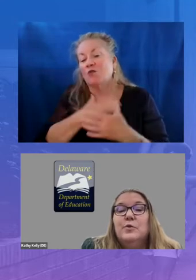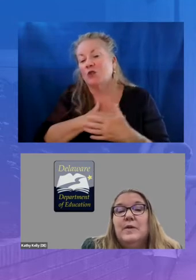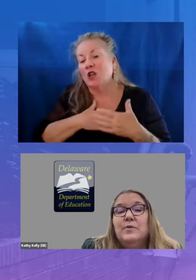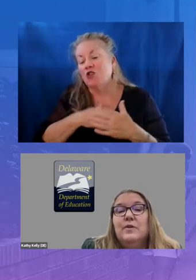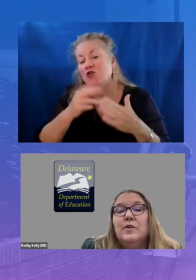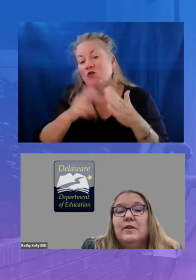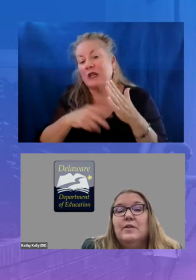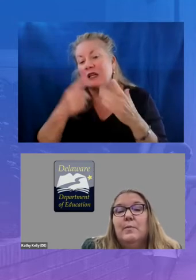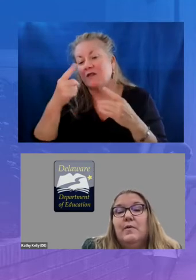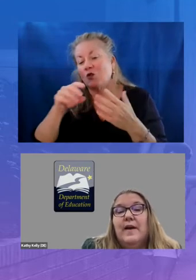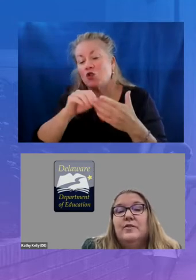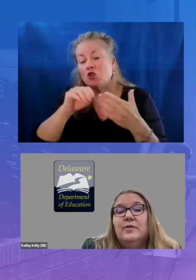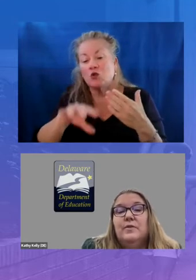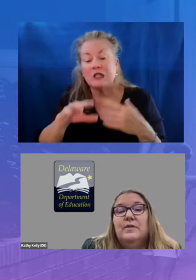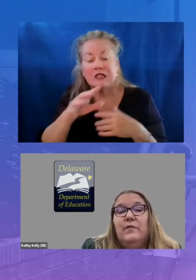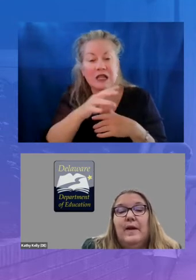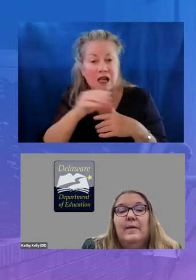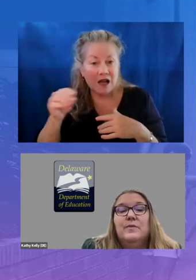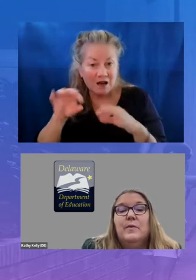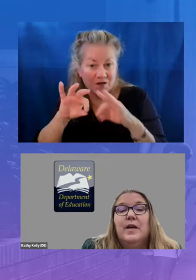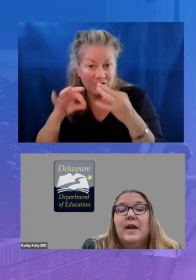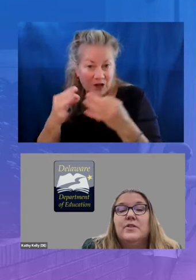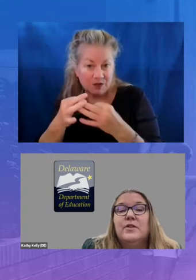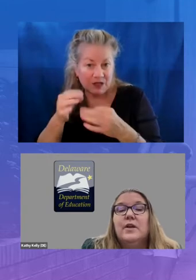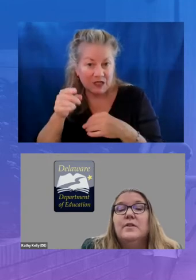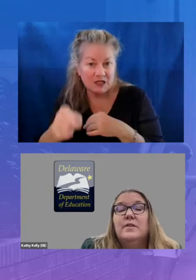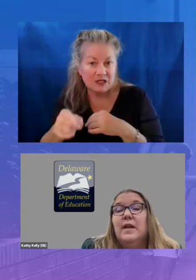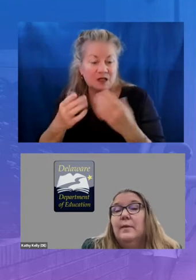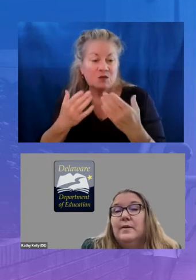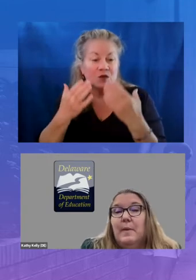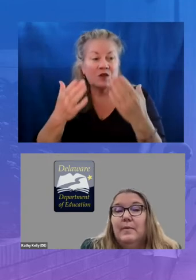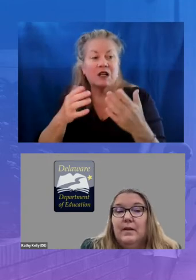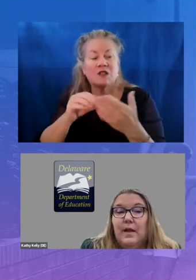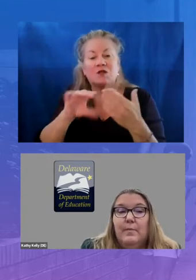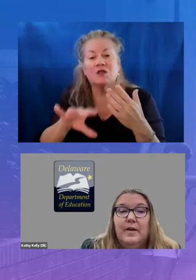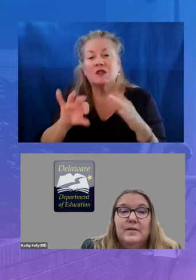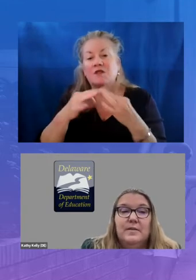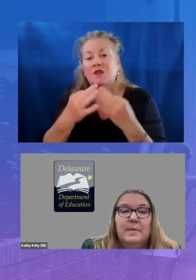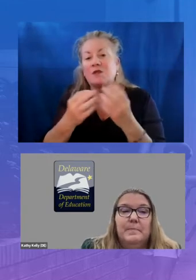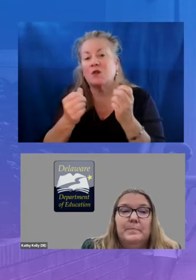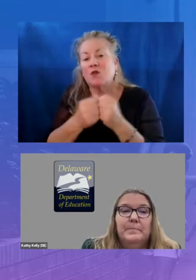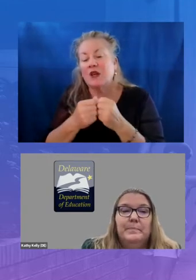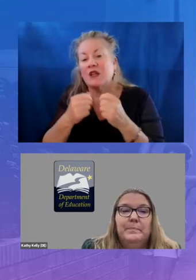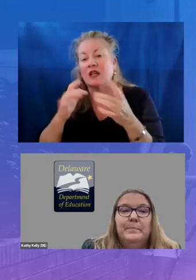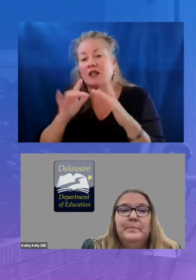resource also provides students and families with a connection to delaware's public library system